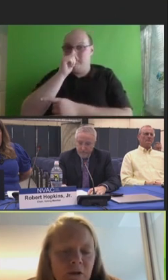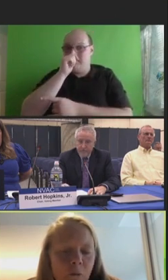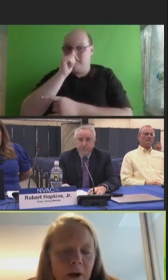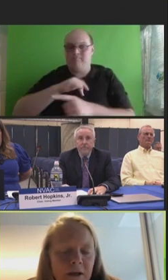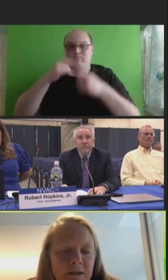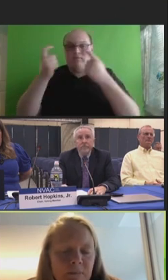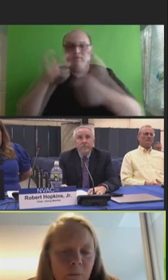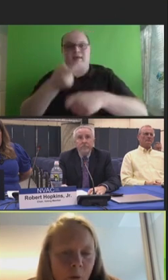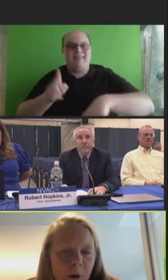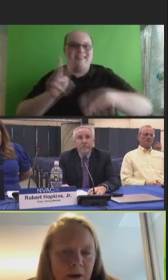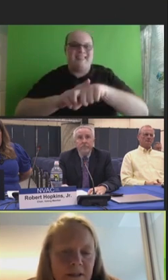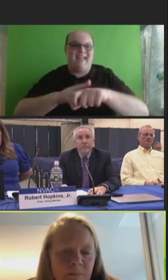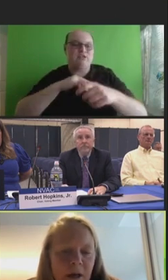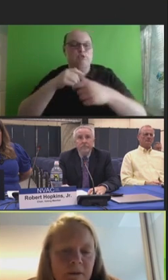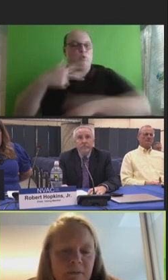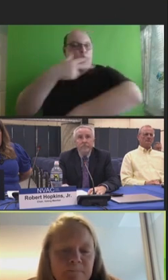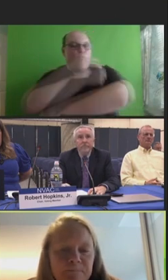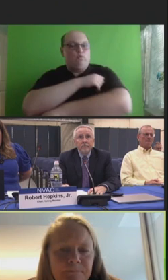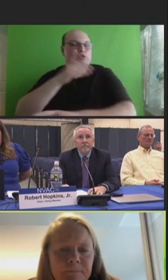National Immunization Awareness Month.